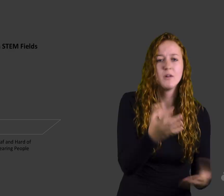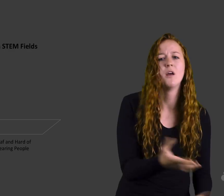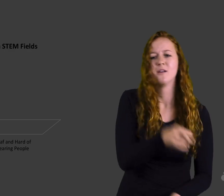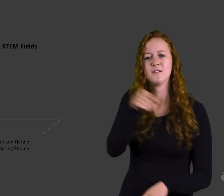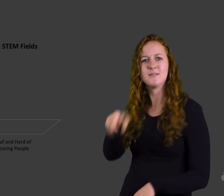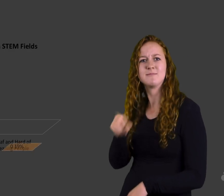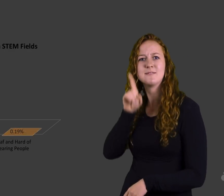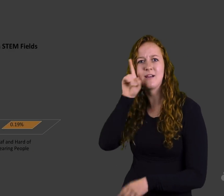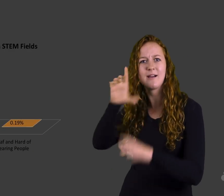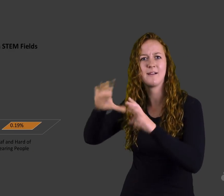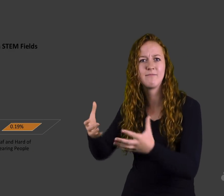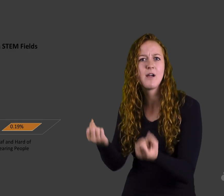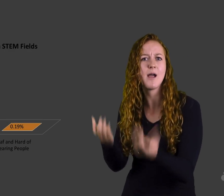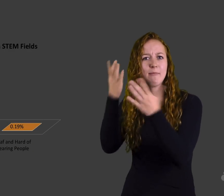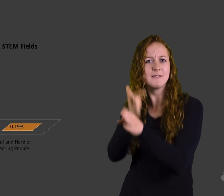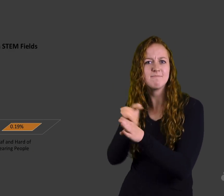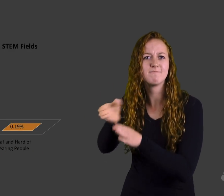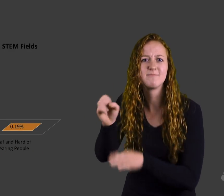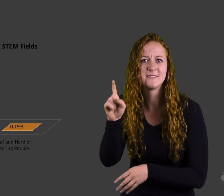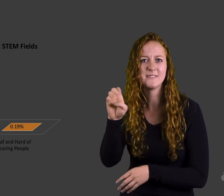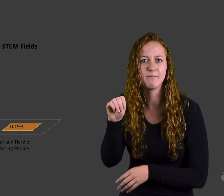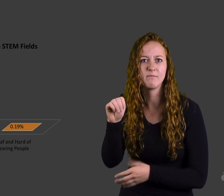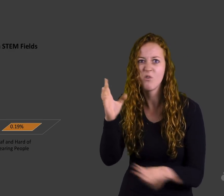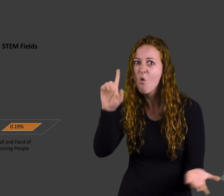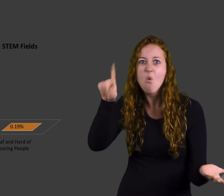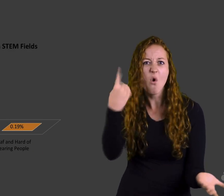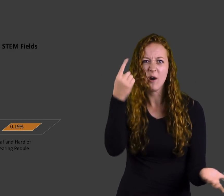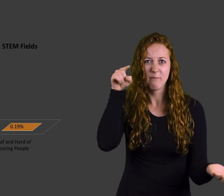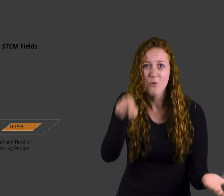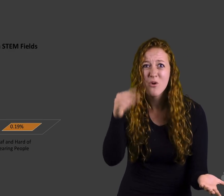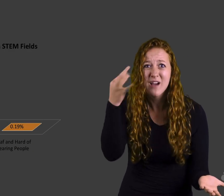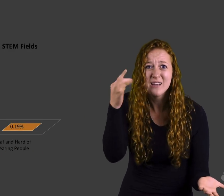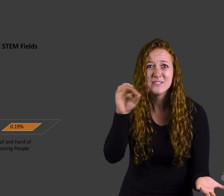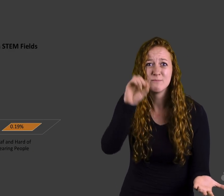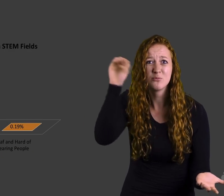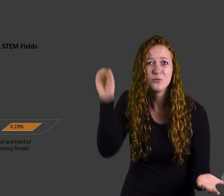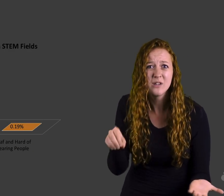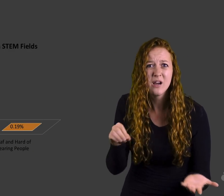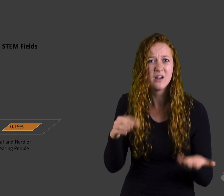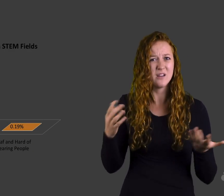while the deaf population only has a rate of .19% employment in the same fields.